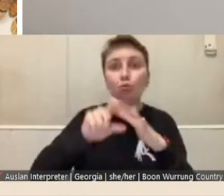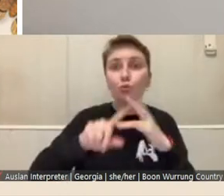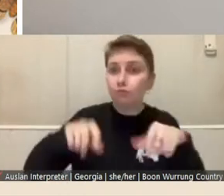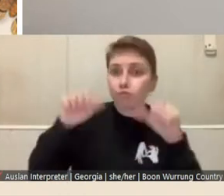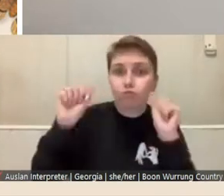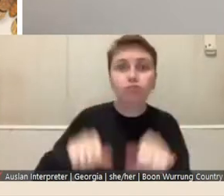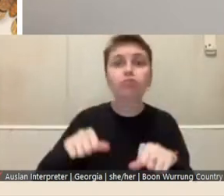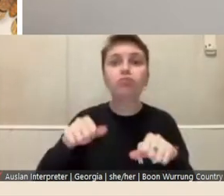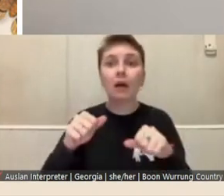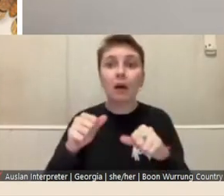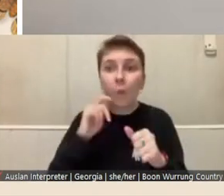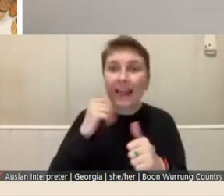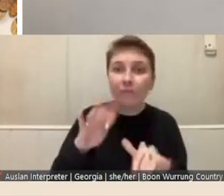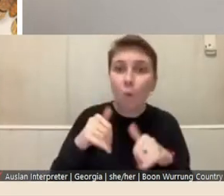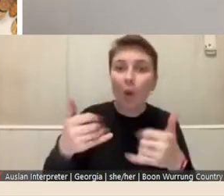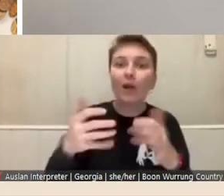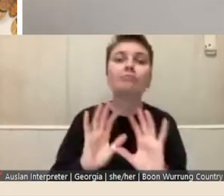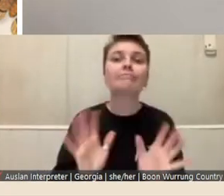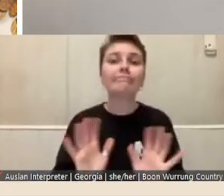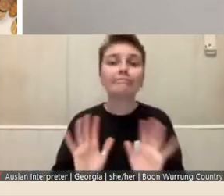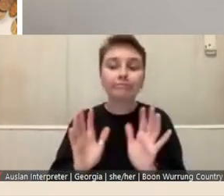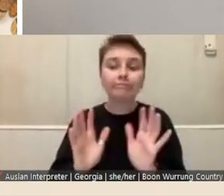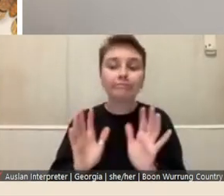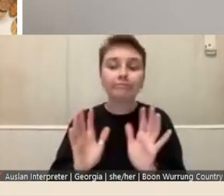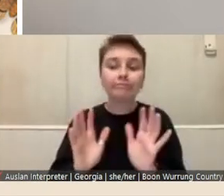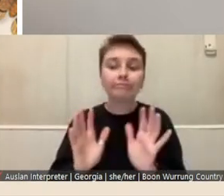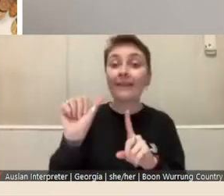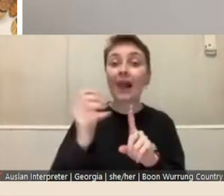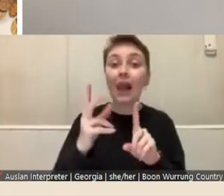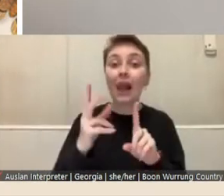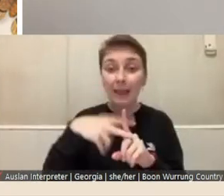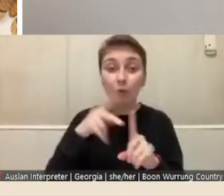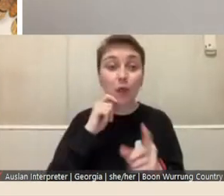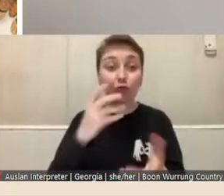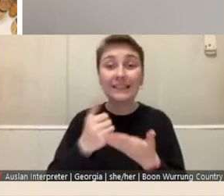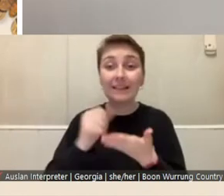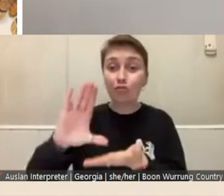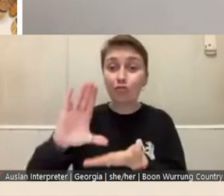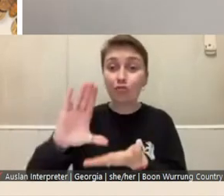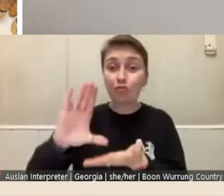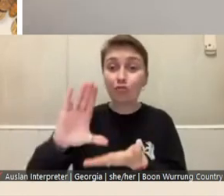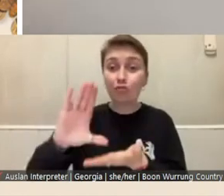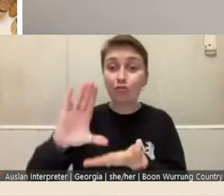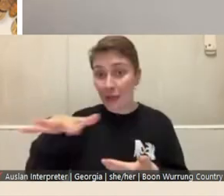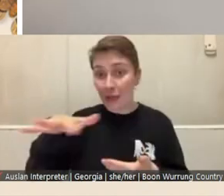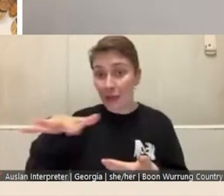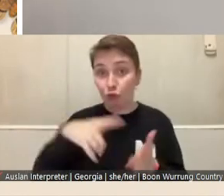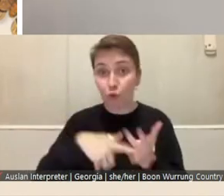Successful applicants receive the grant, a space to work, the community of support and during your